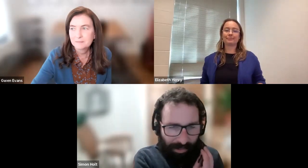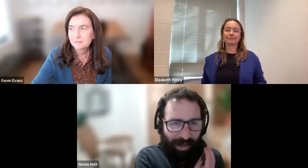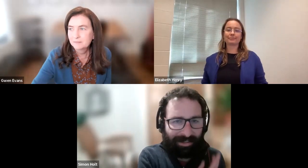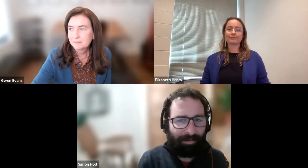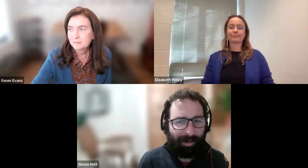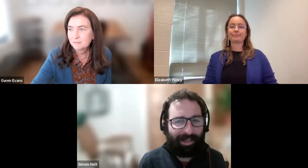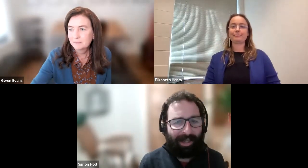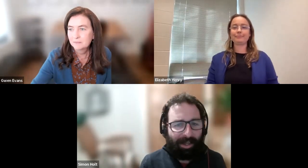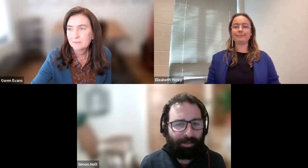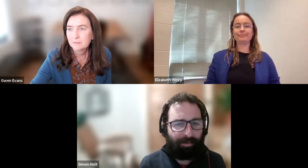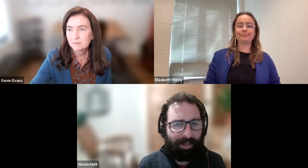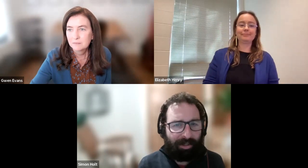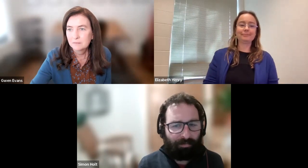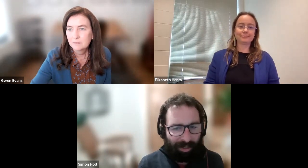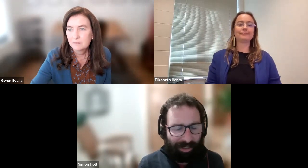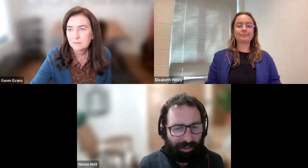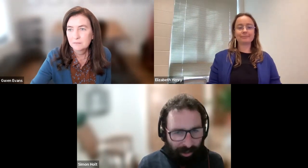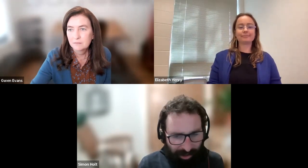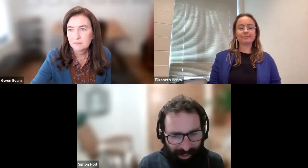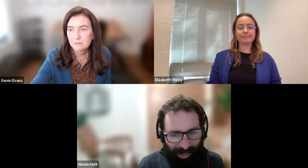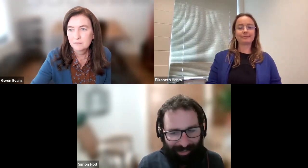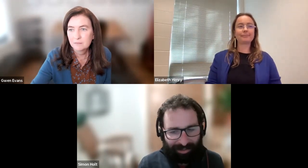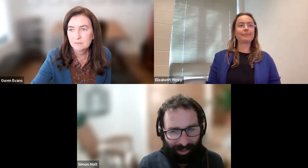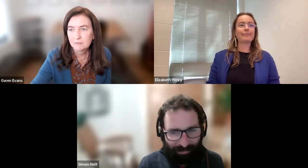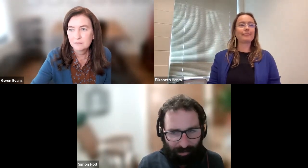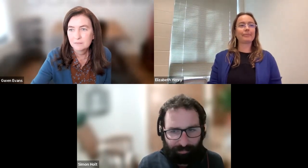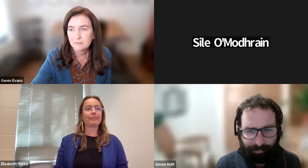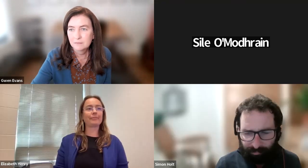Simon Holt: Thanks, everybody. Three really good and insightful,